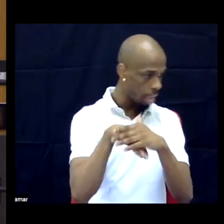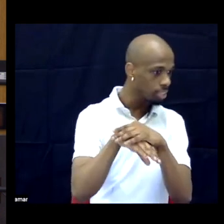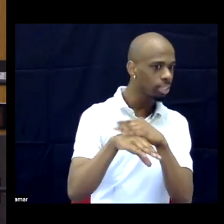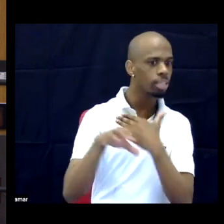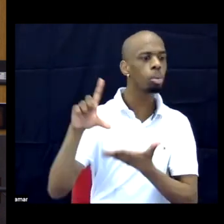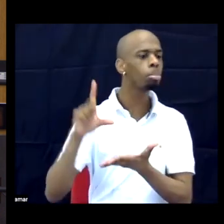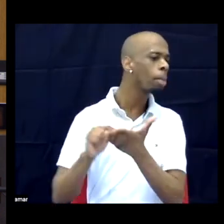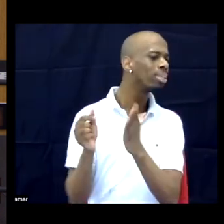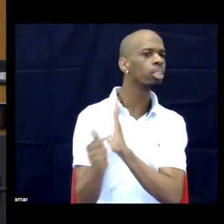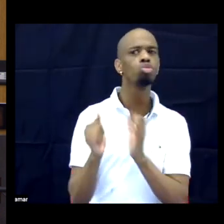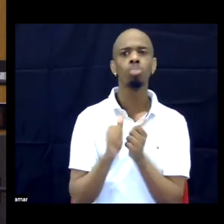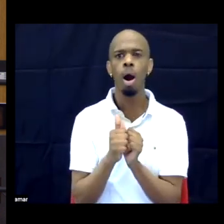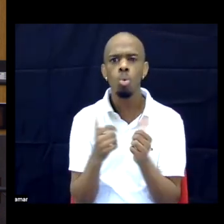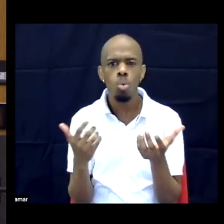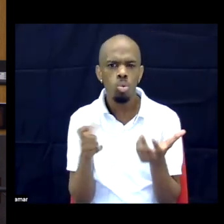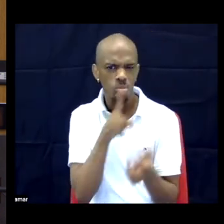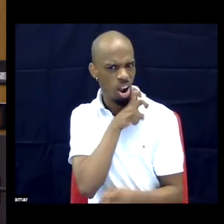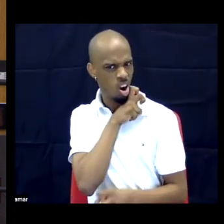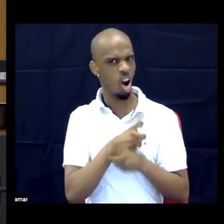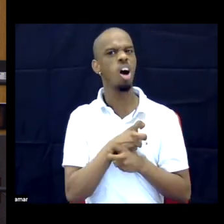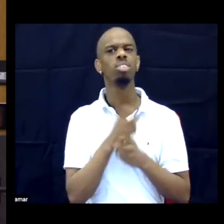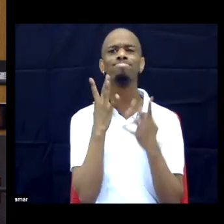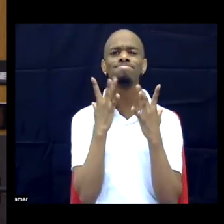secondary school, let alone higher education.